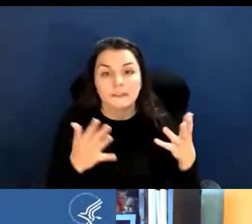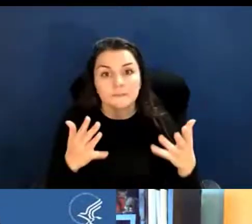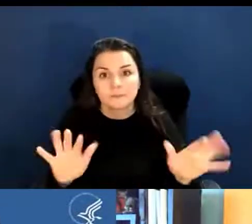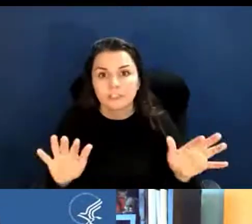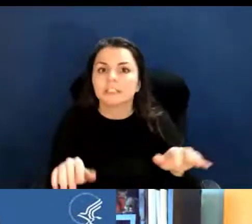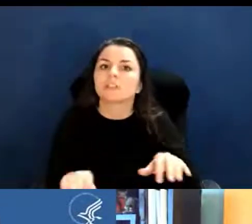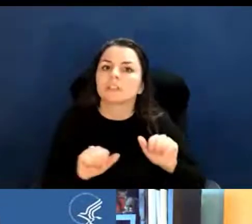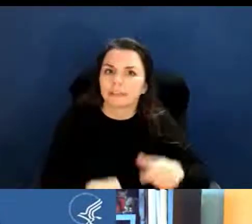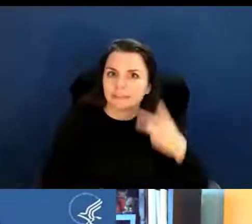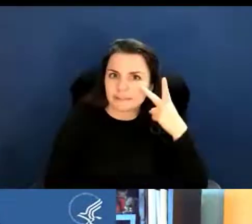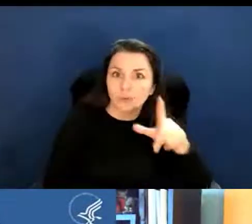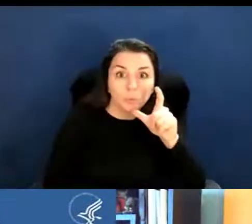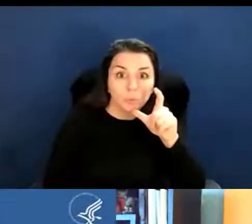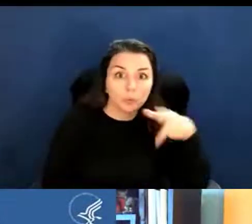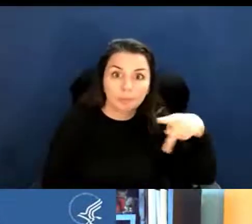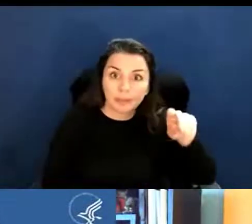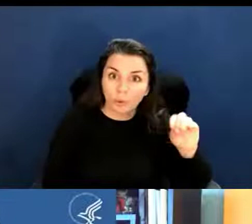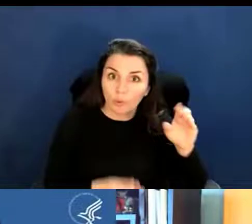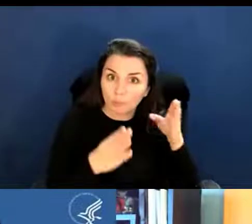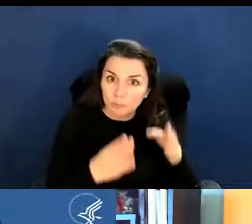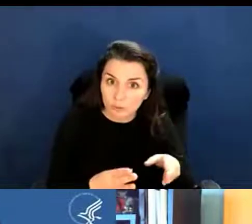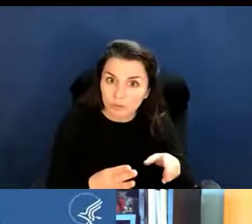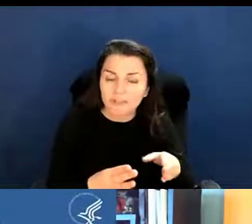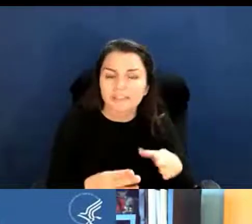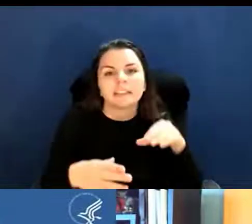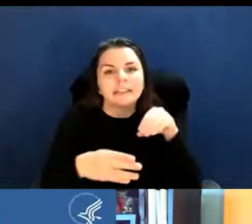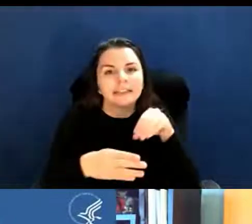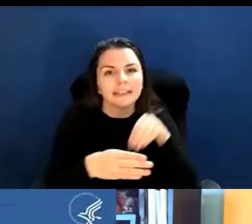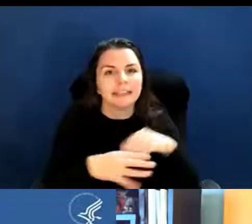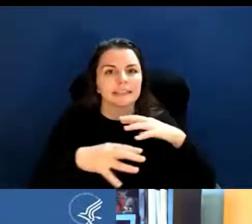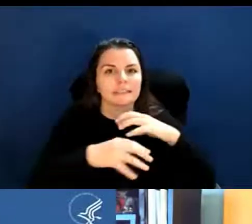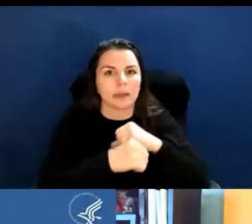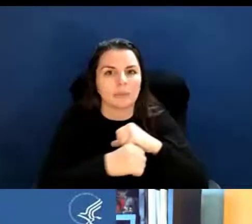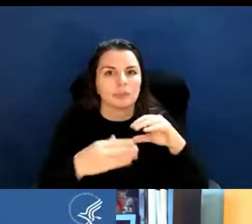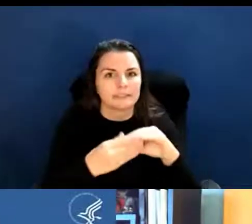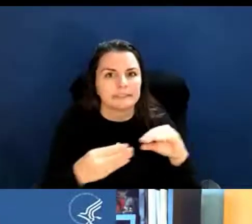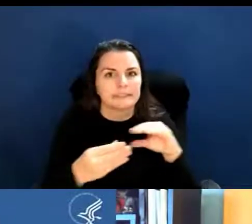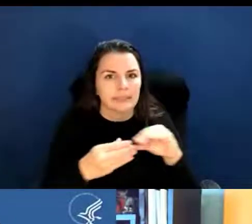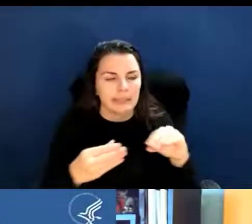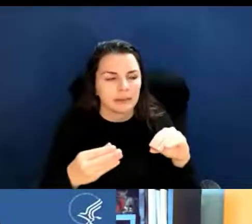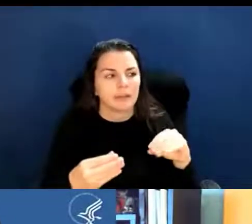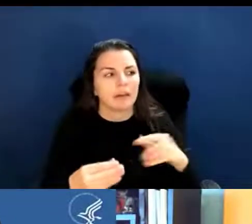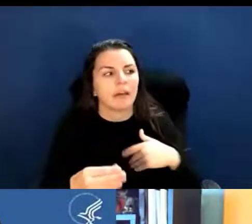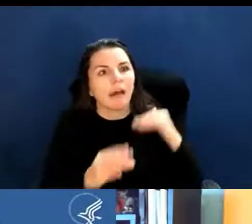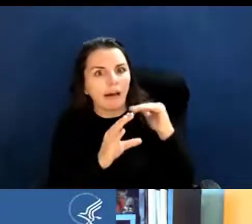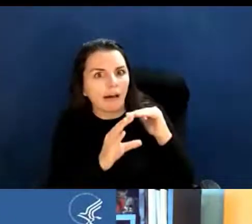is on your summary statement, post review, and you send an e-mail, you haven't heard back,